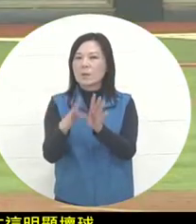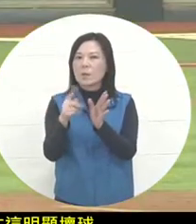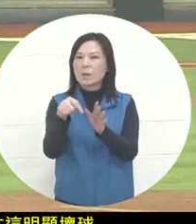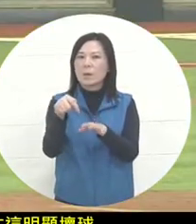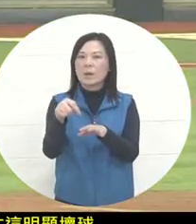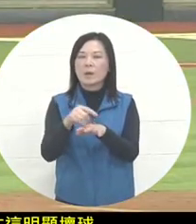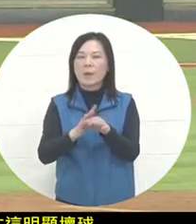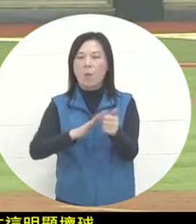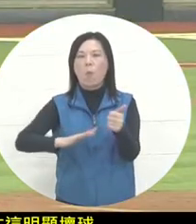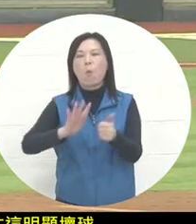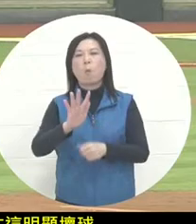and was affected by